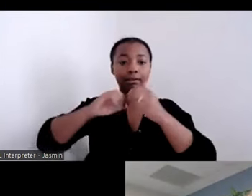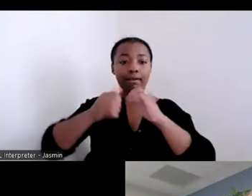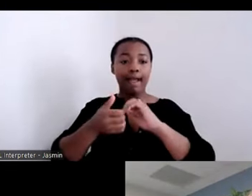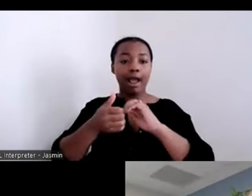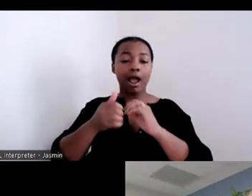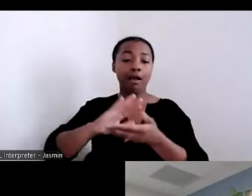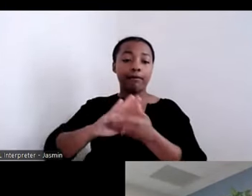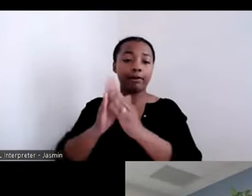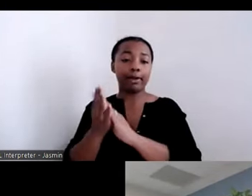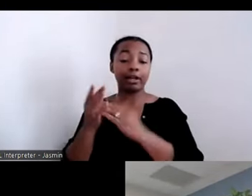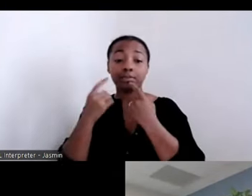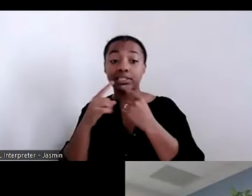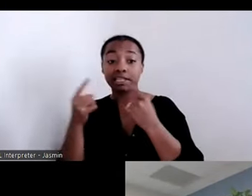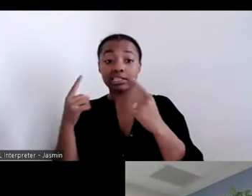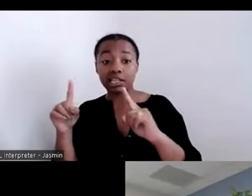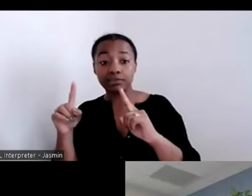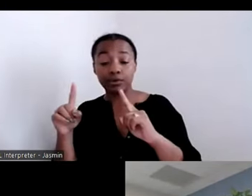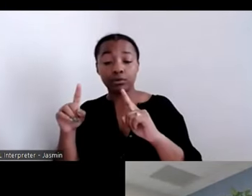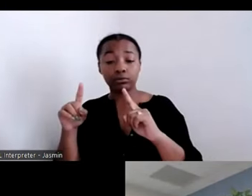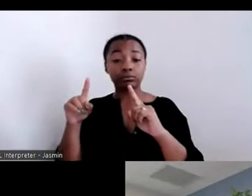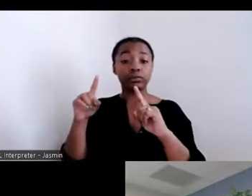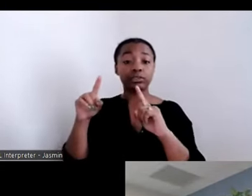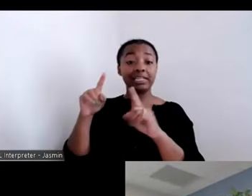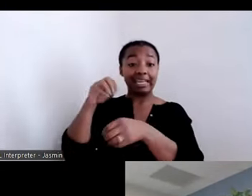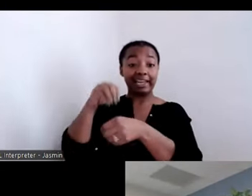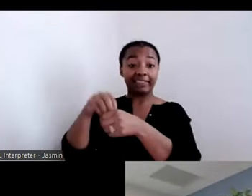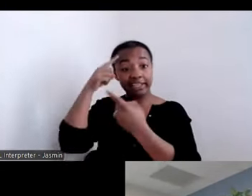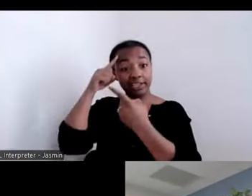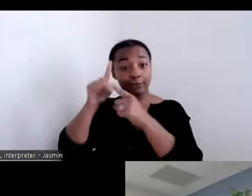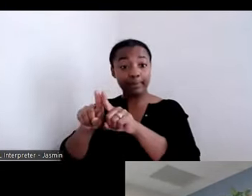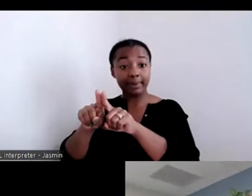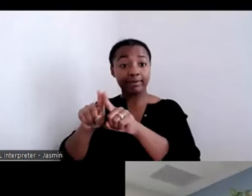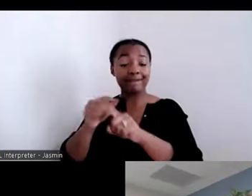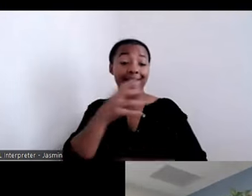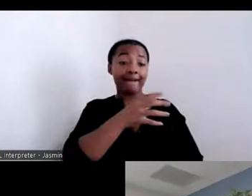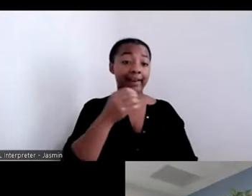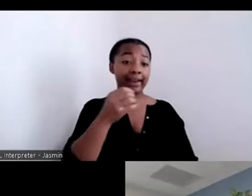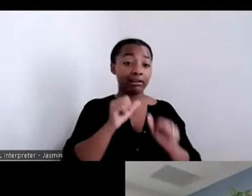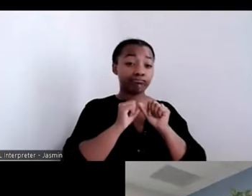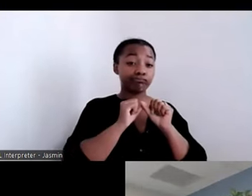the settlement agreement, but sustaining long-term. The housing that Ann is